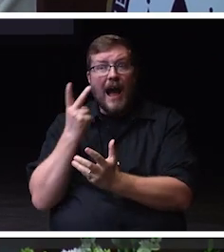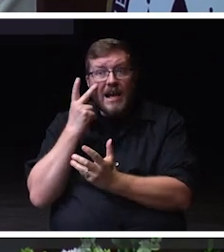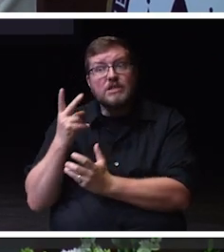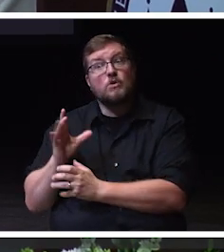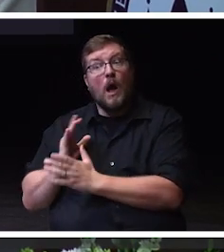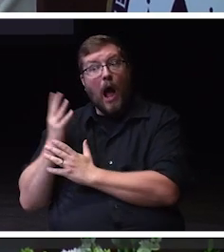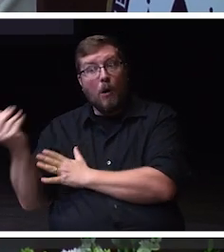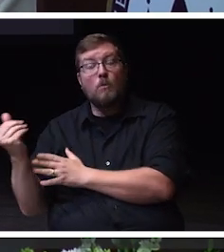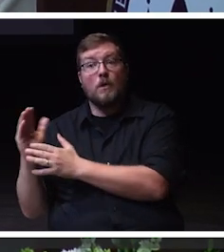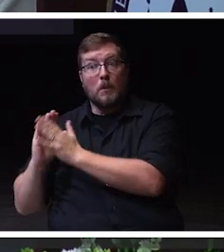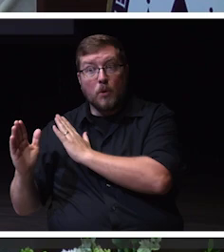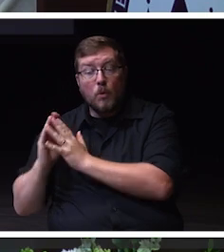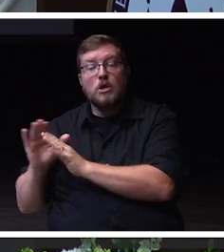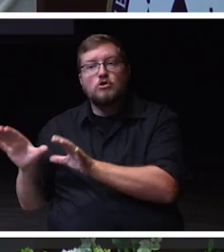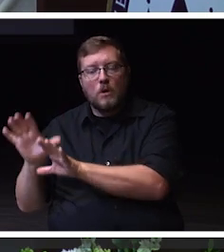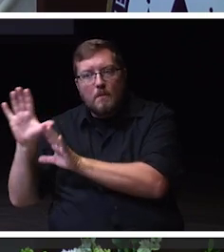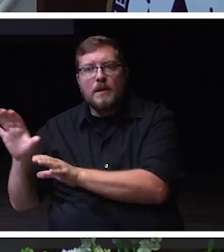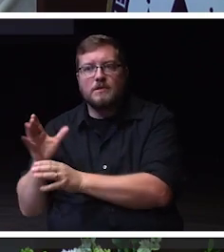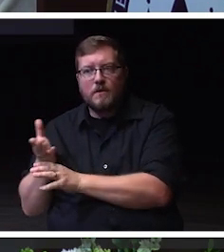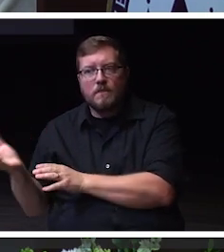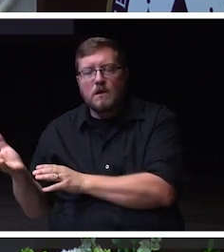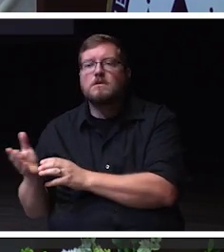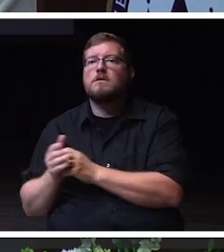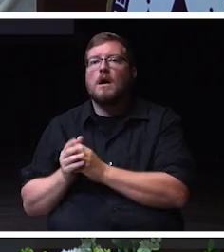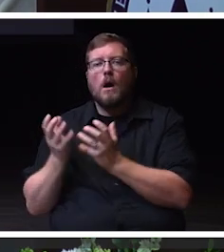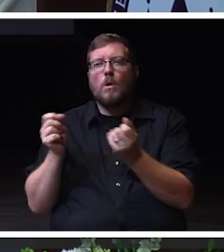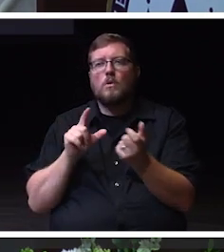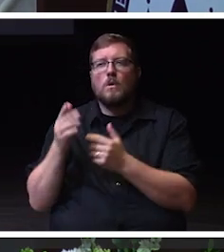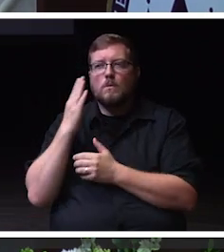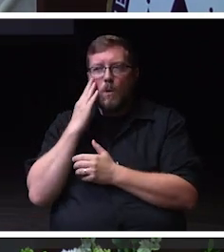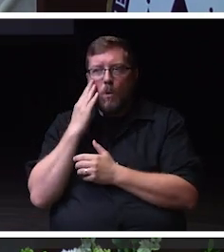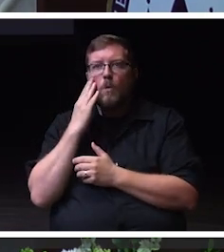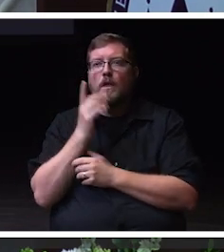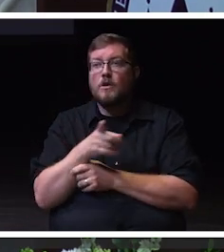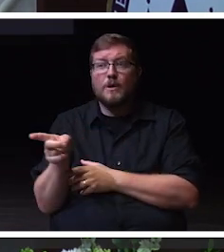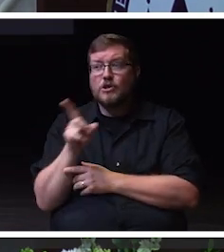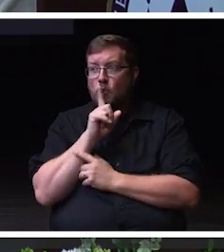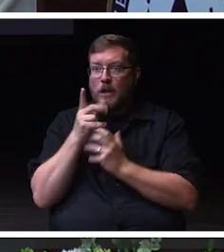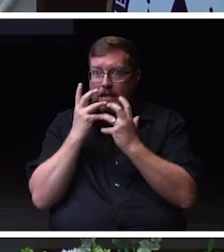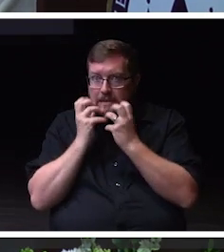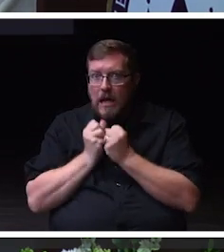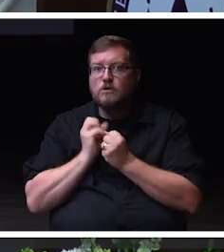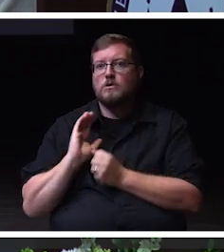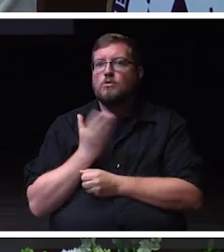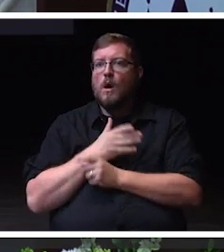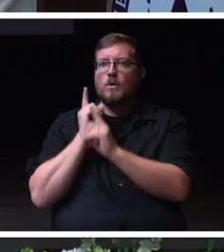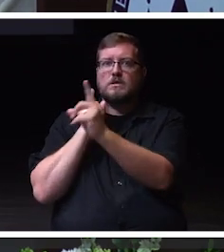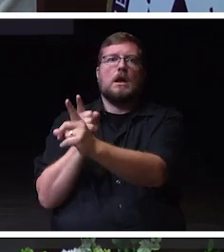And I want you to know that you are essential to to our success and our well-being.